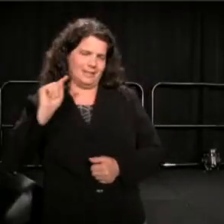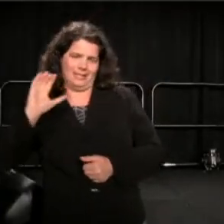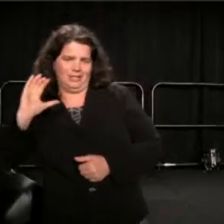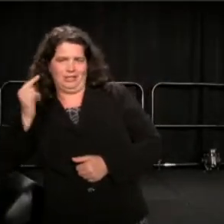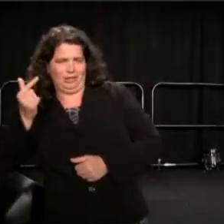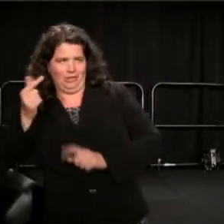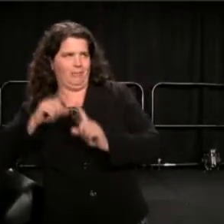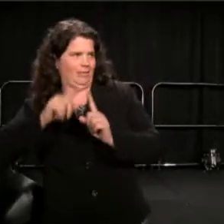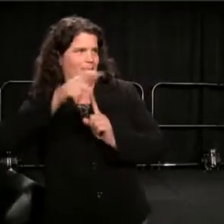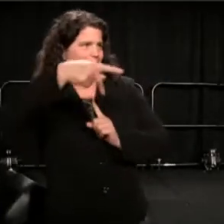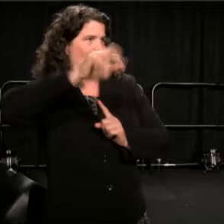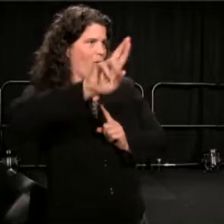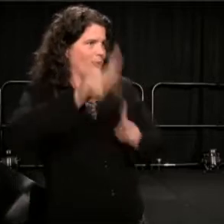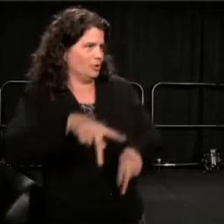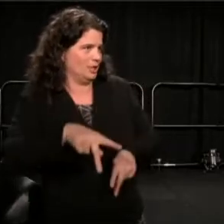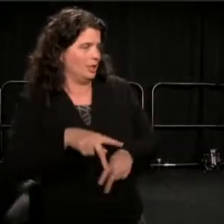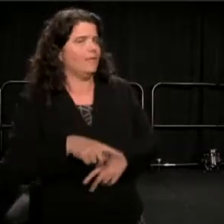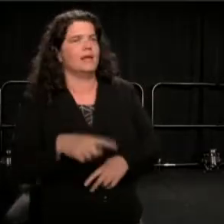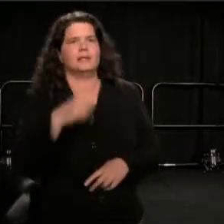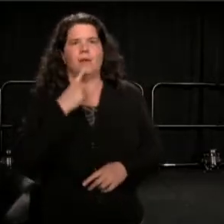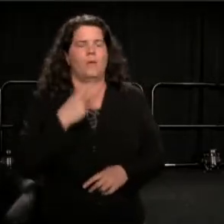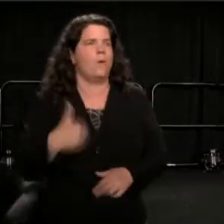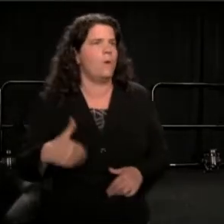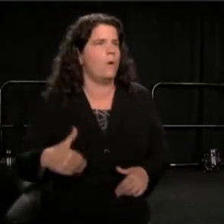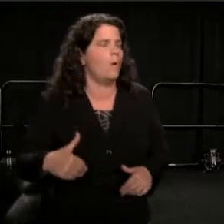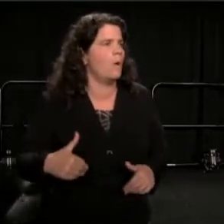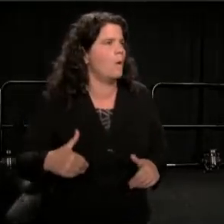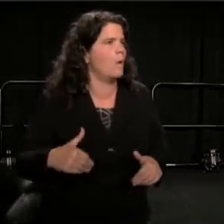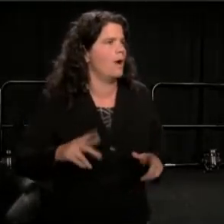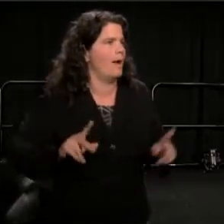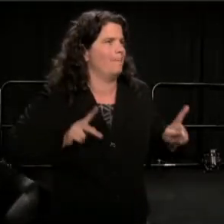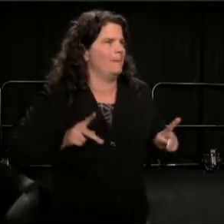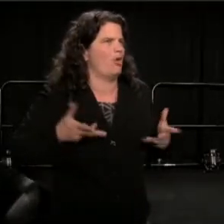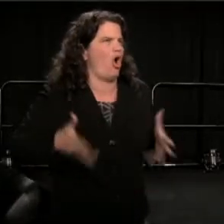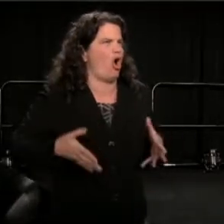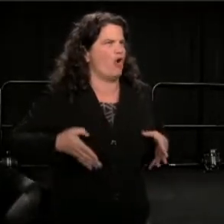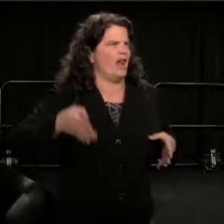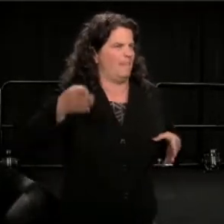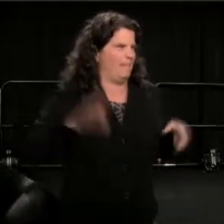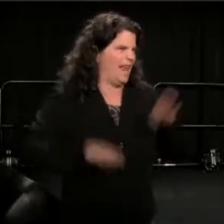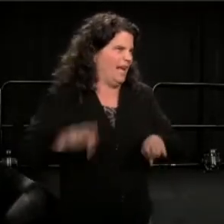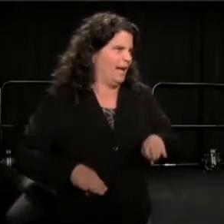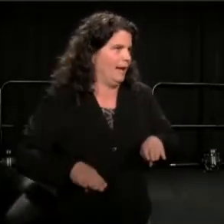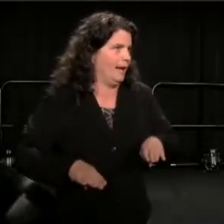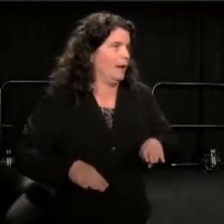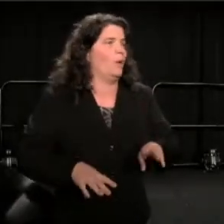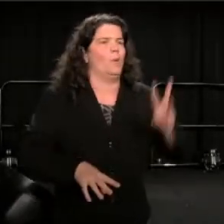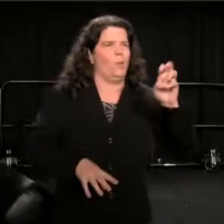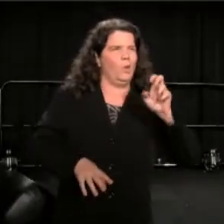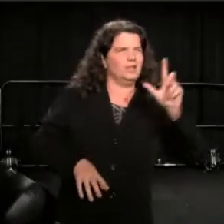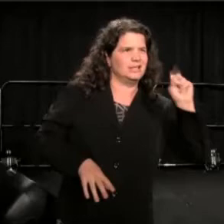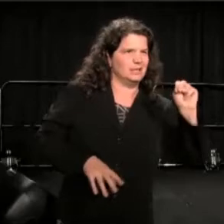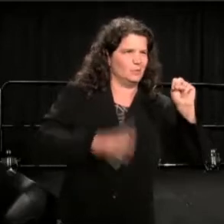I was told that people were already, betting that Wilson would take the fight.